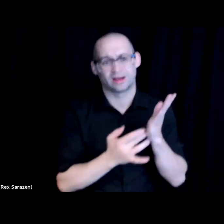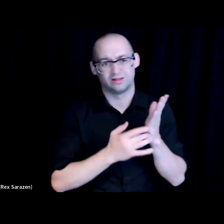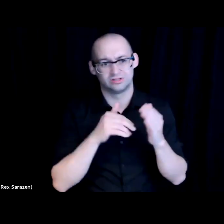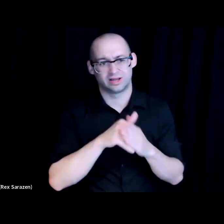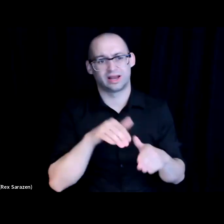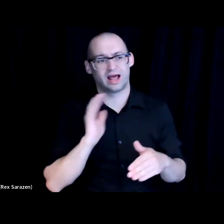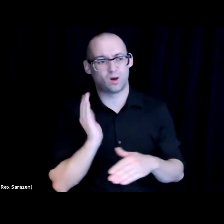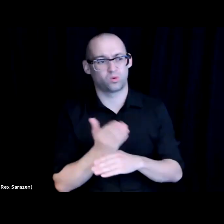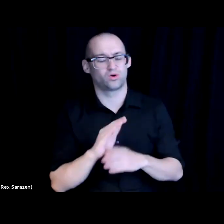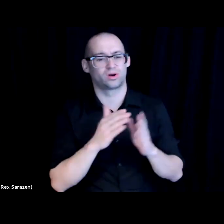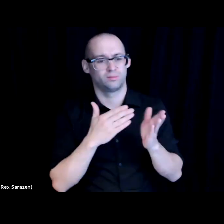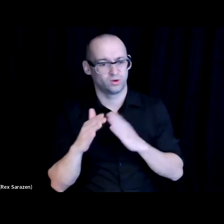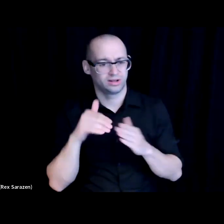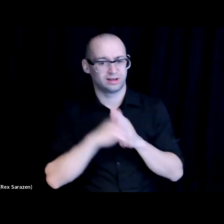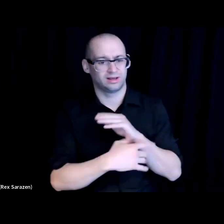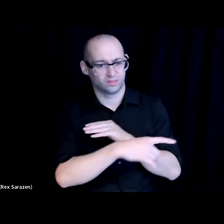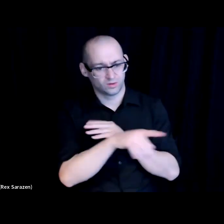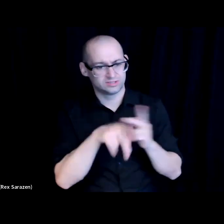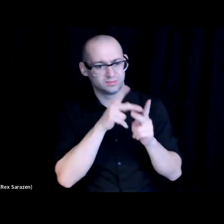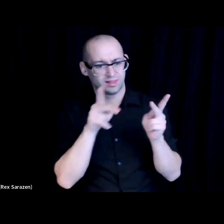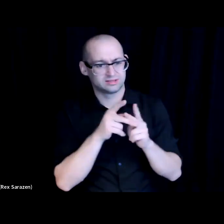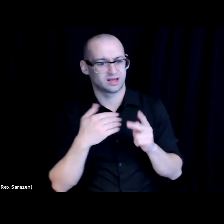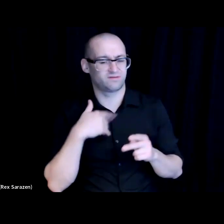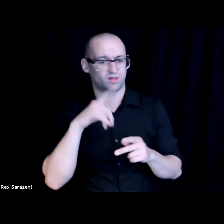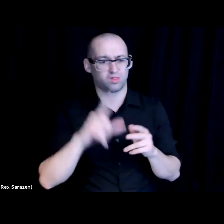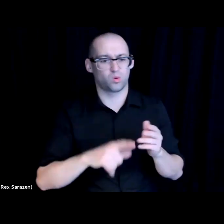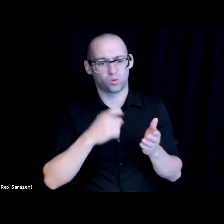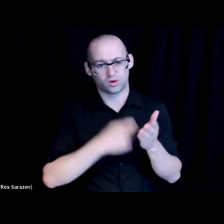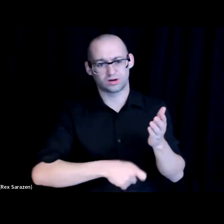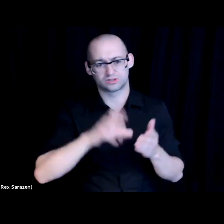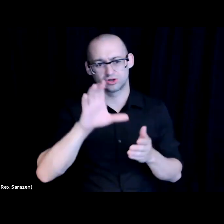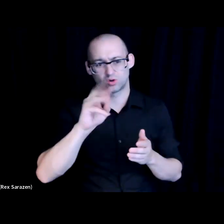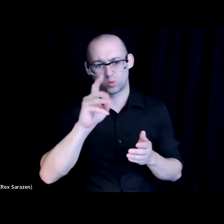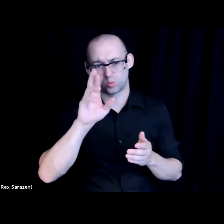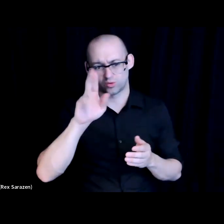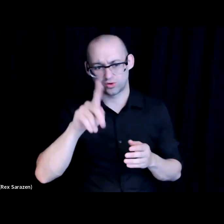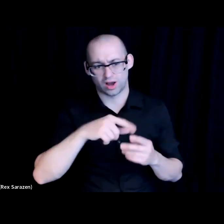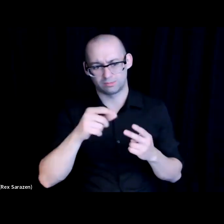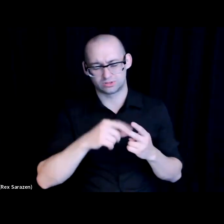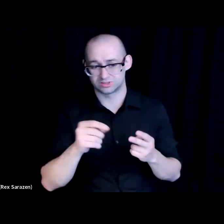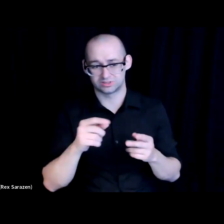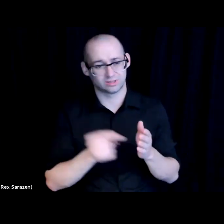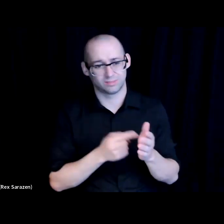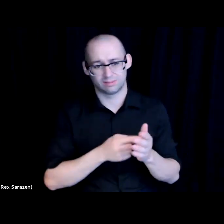spaces we have low cost co-work options around $29 a month in some of our central value locations